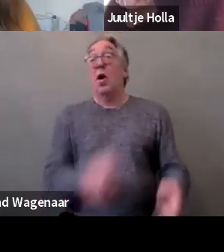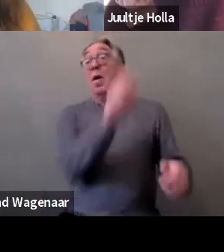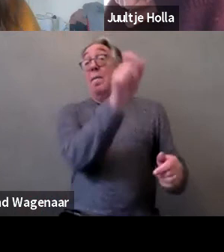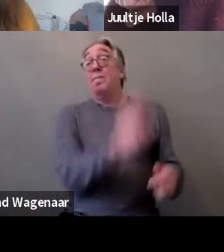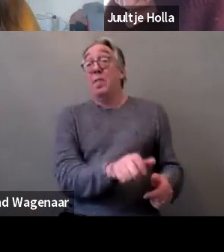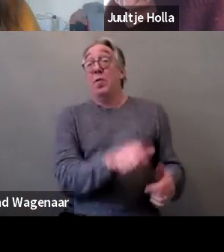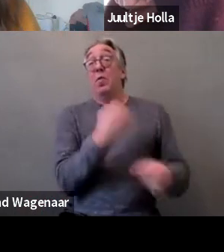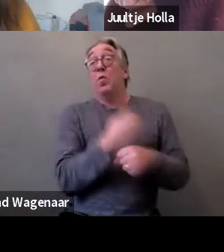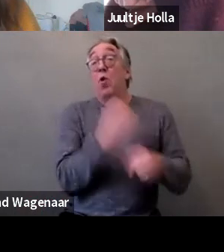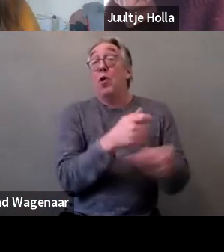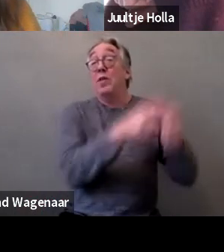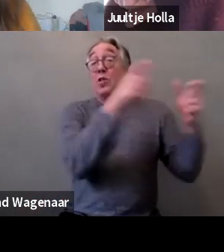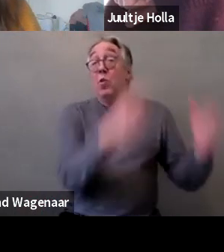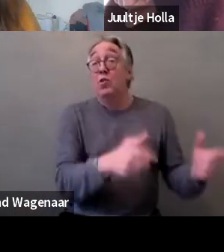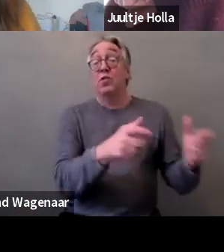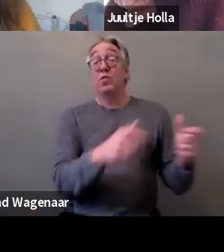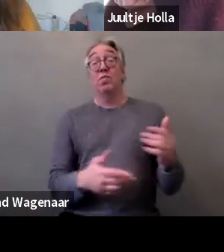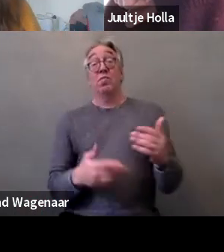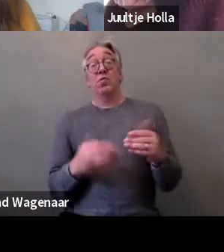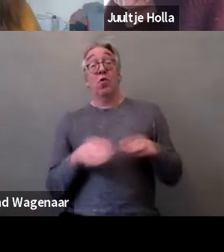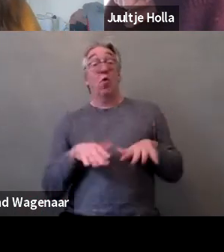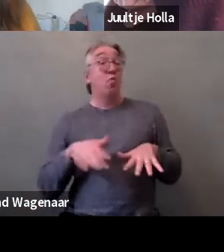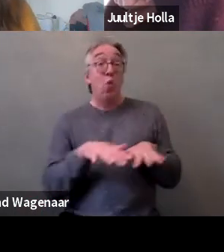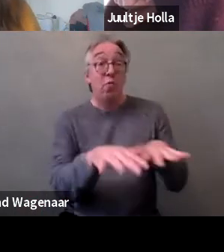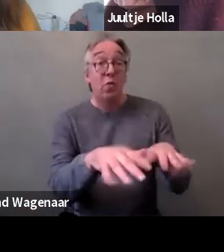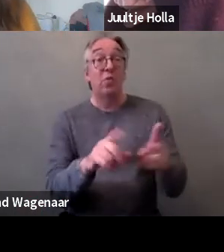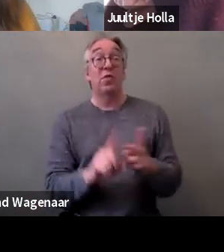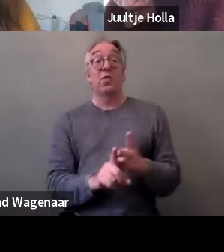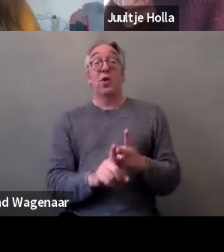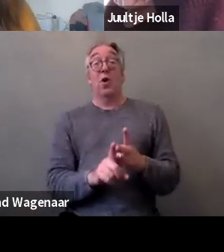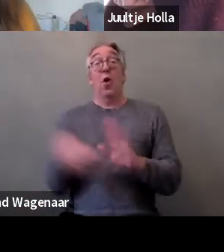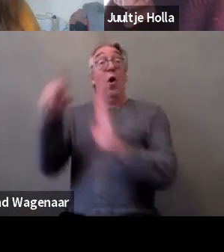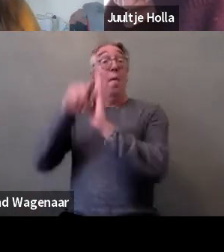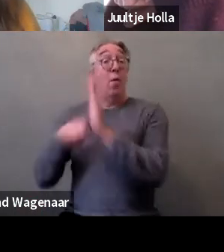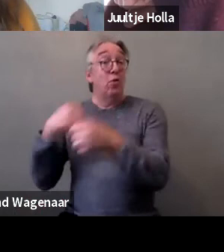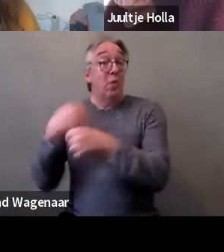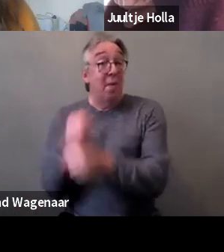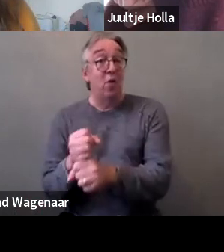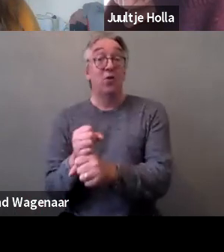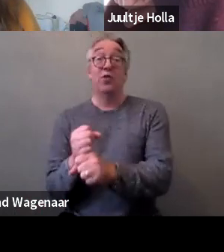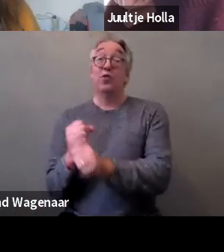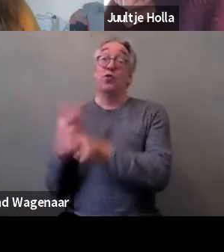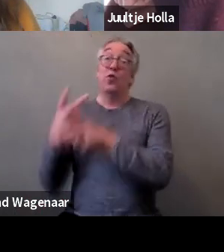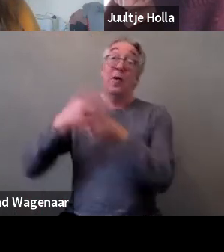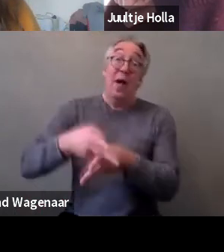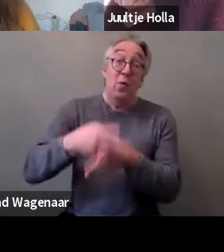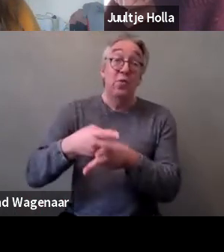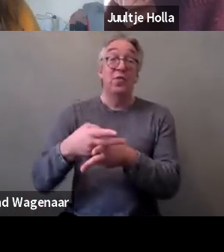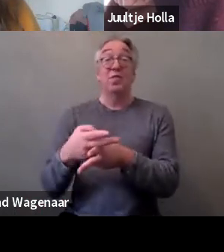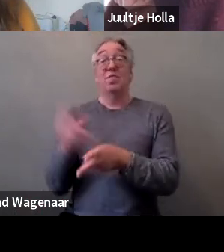grass root movements and also policymakers and lawmakers at national and European level